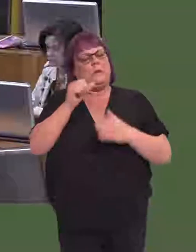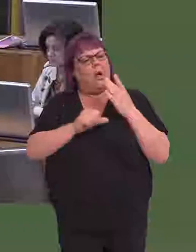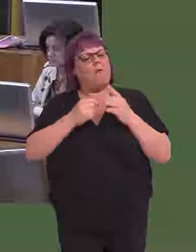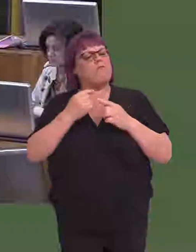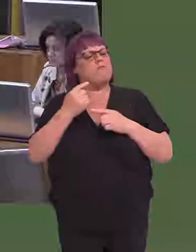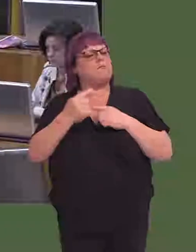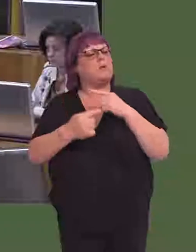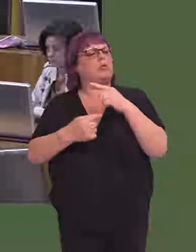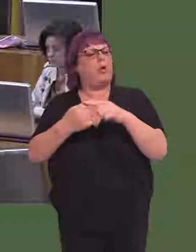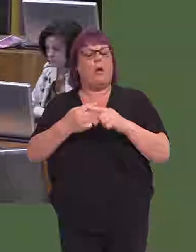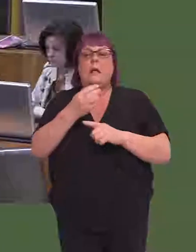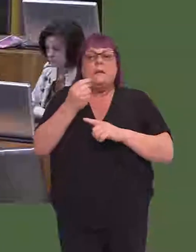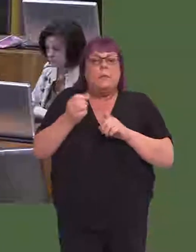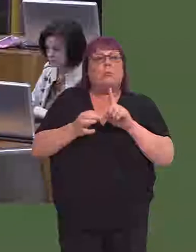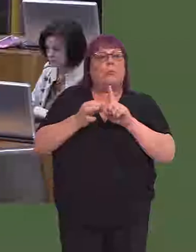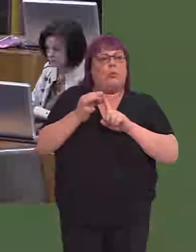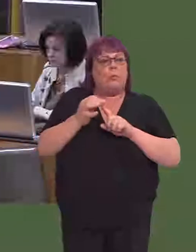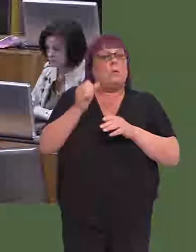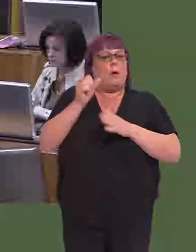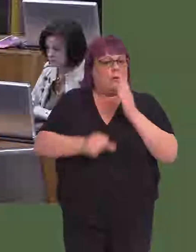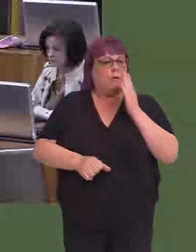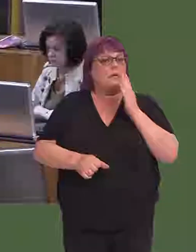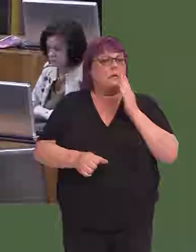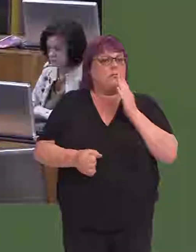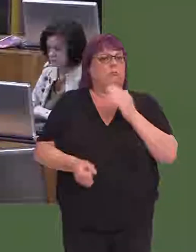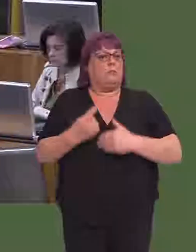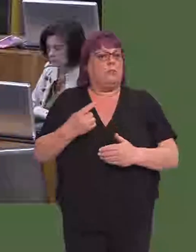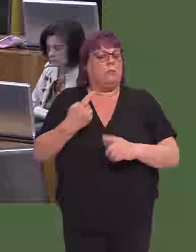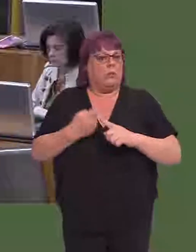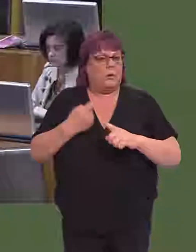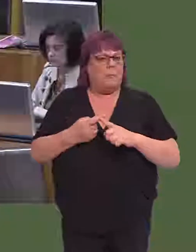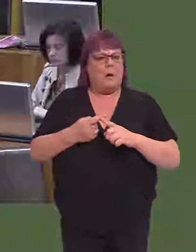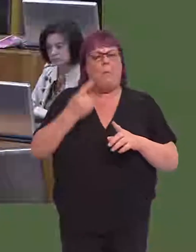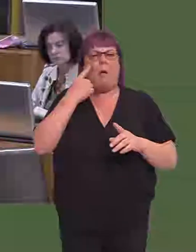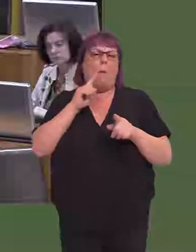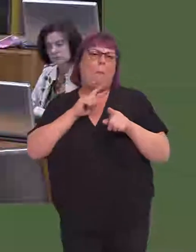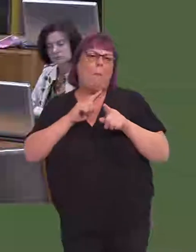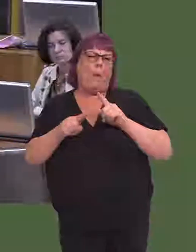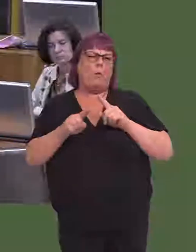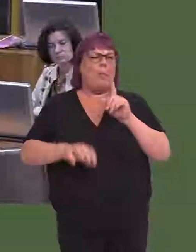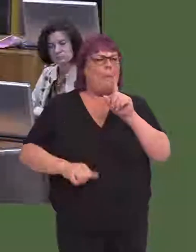People will begin to see changes early, but the step change will come, I suspect, in around